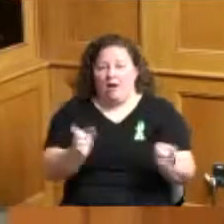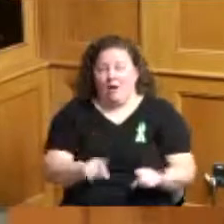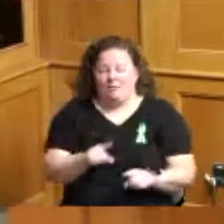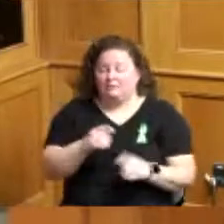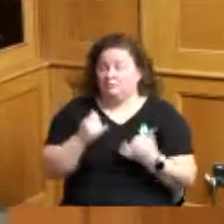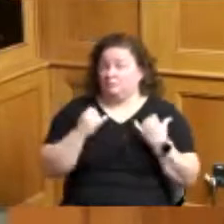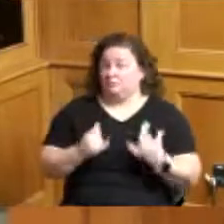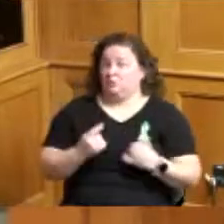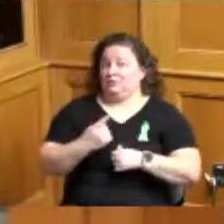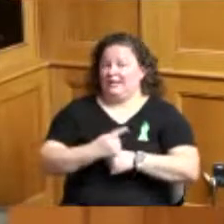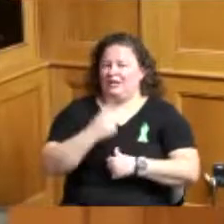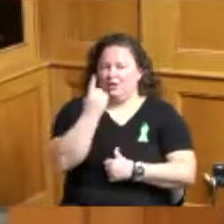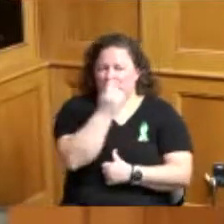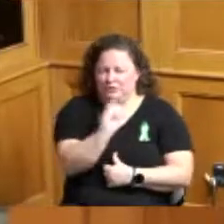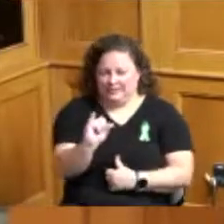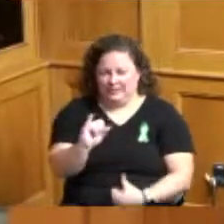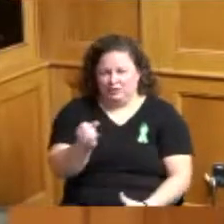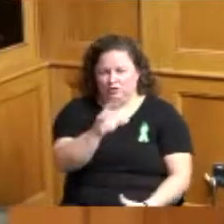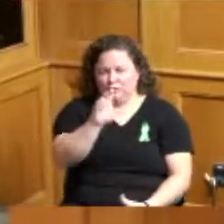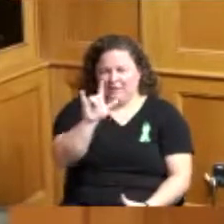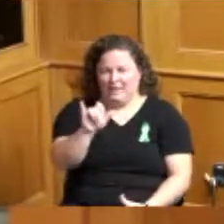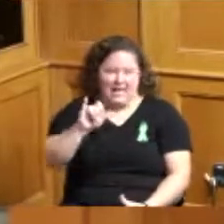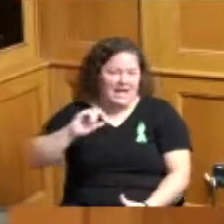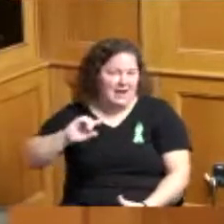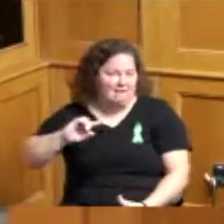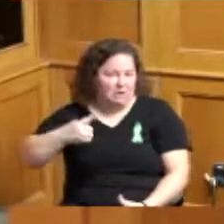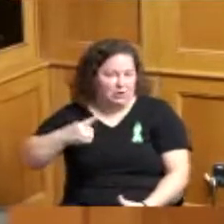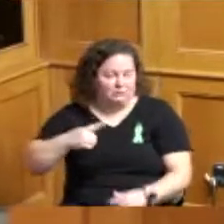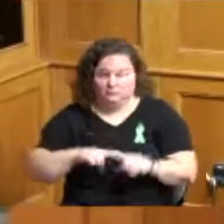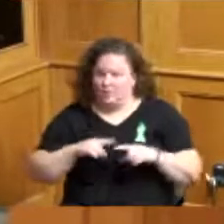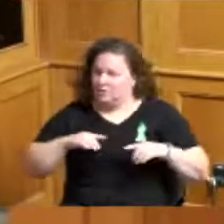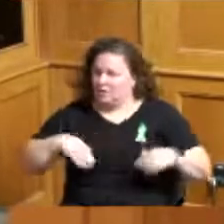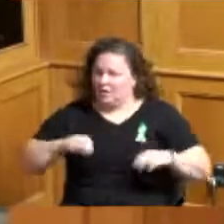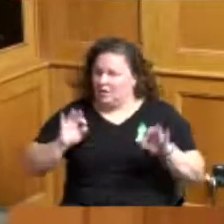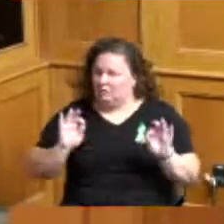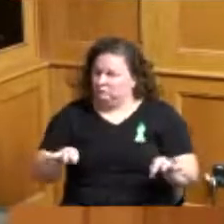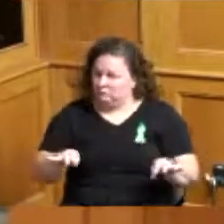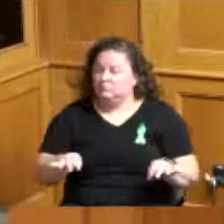July 1st but that's still not definitive just yet but we're working with staff to make sure